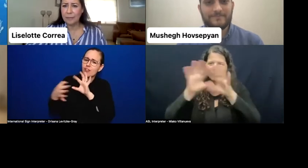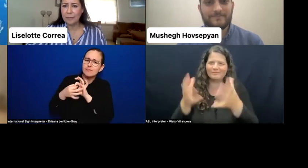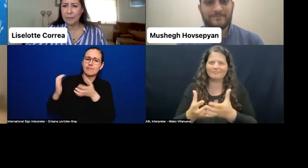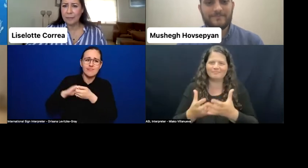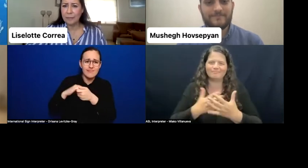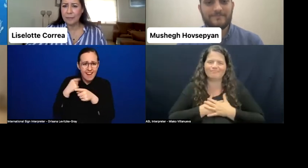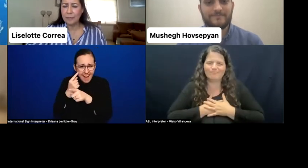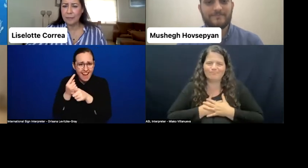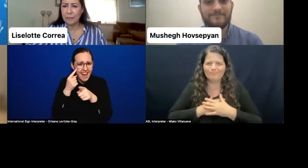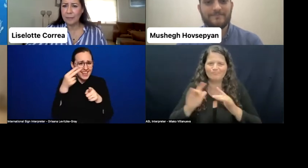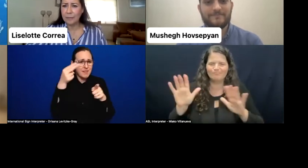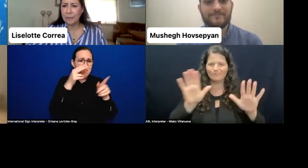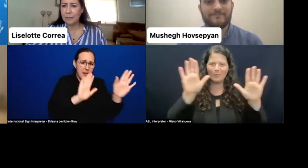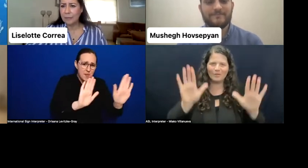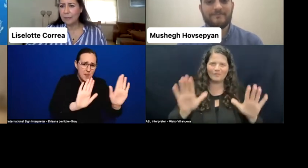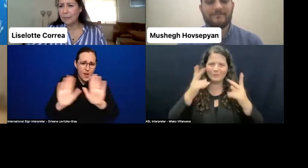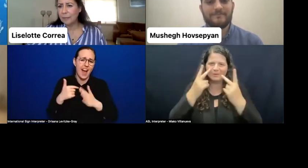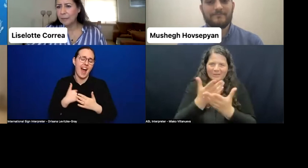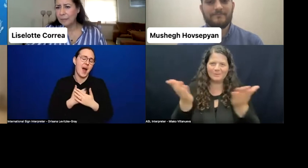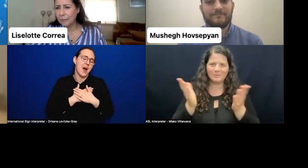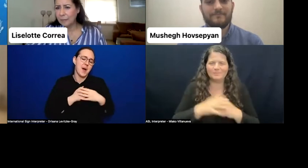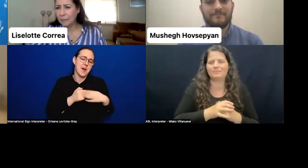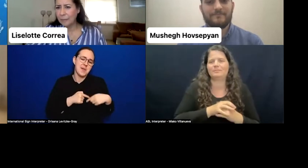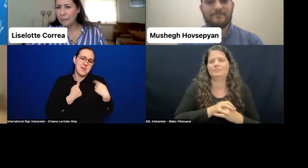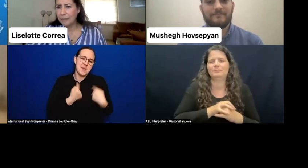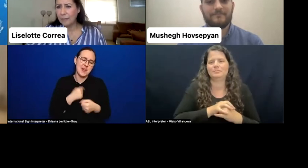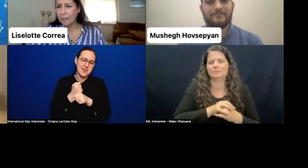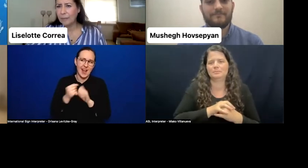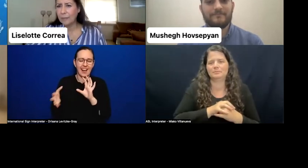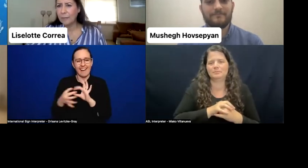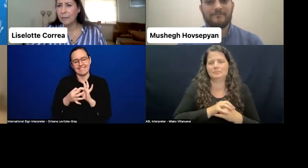We worked with. Yes.